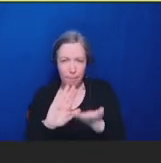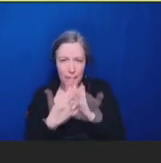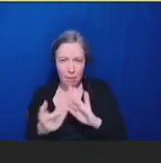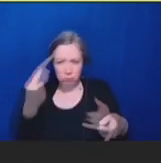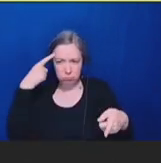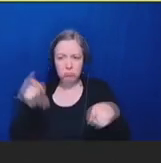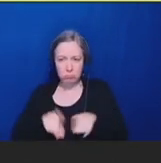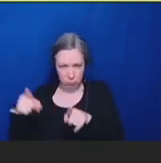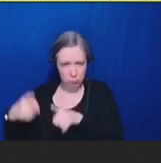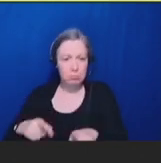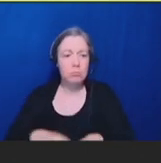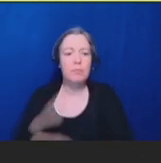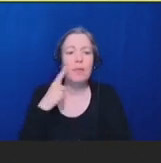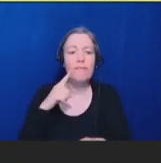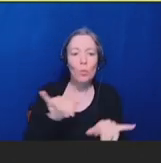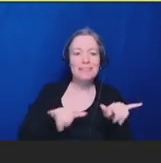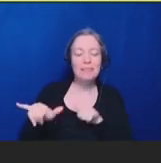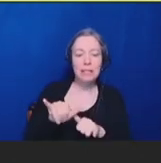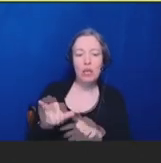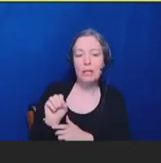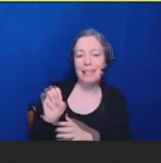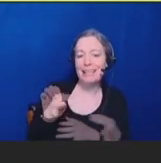specified adverse events.